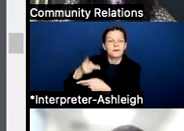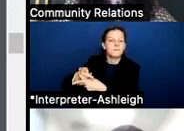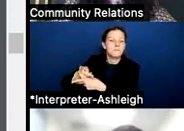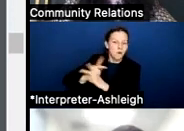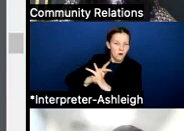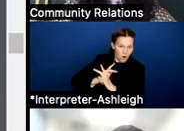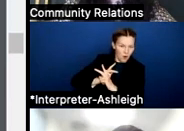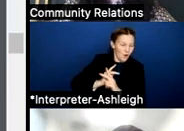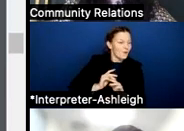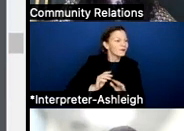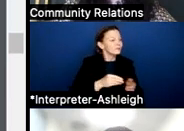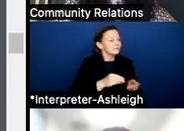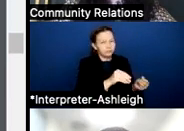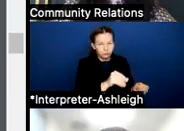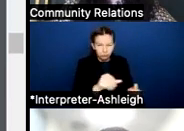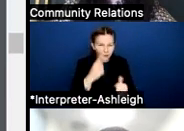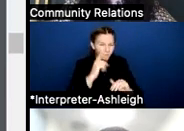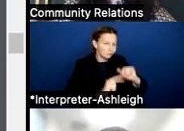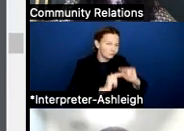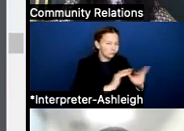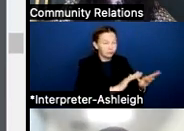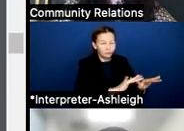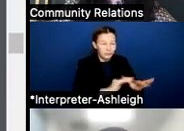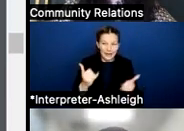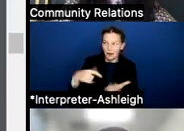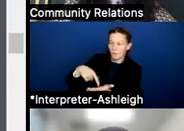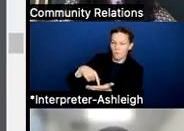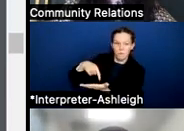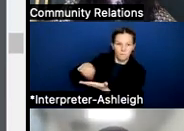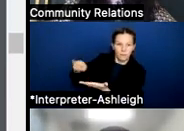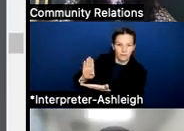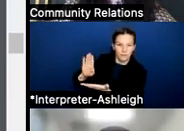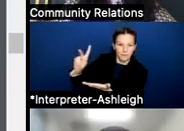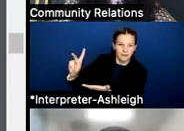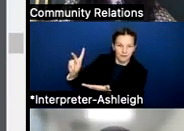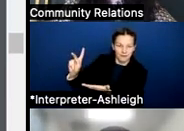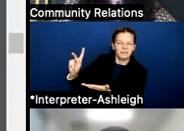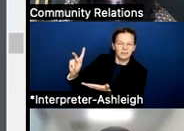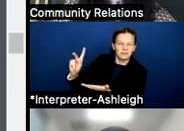because of all the construction and things like that we've been doing. But it's important to highlight that,